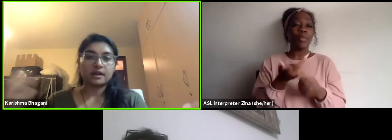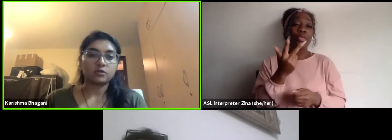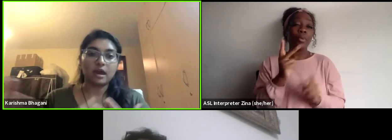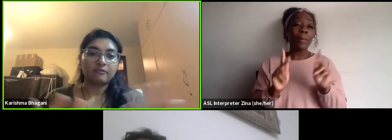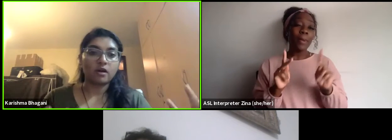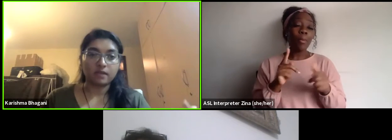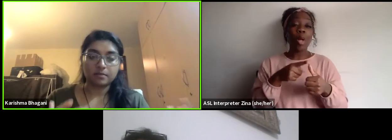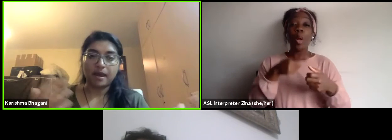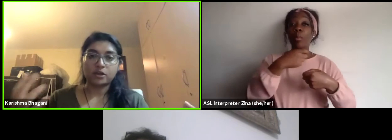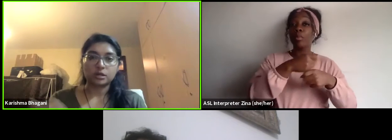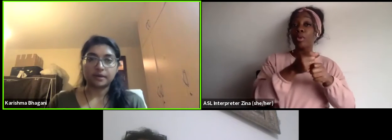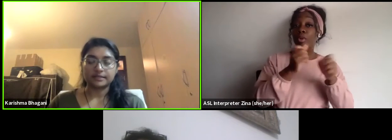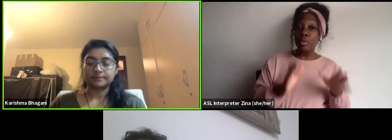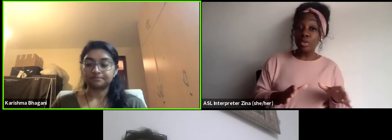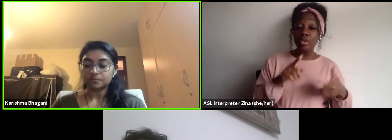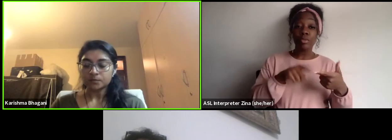and you have one of the managing person.